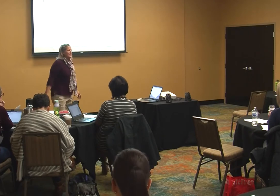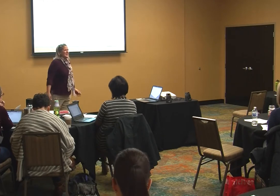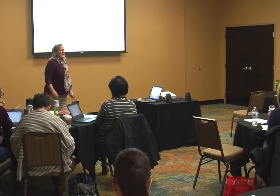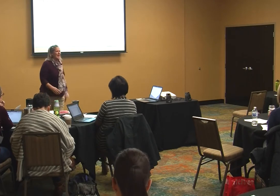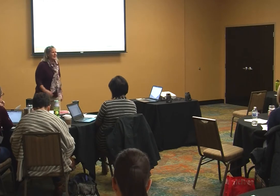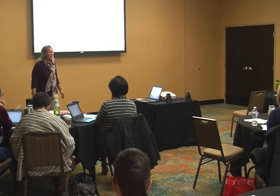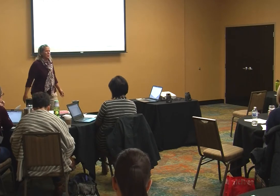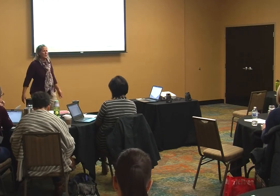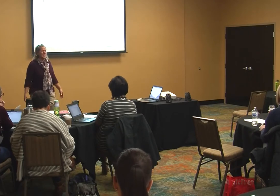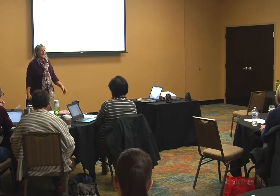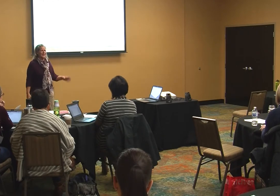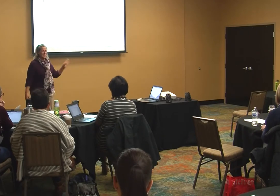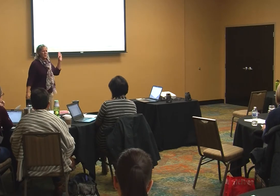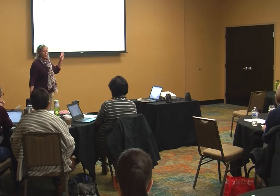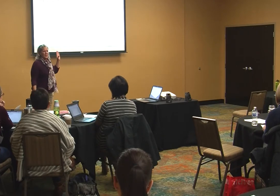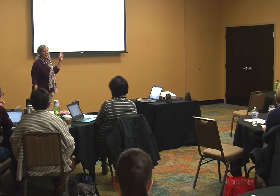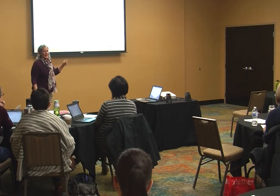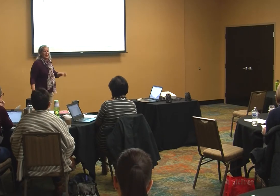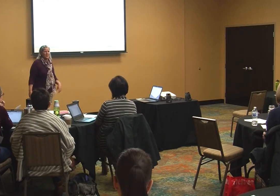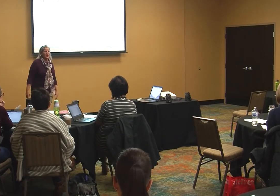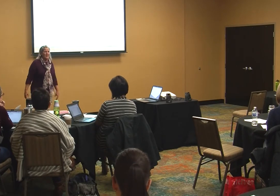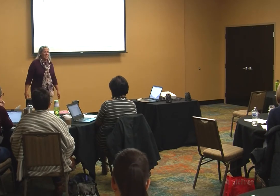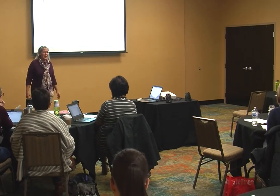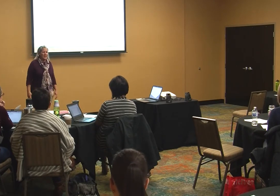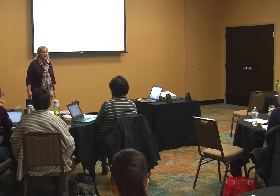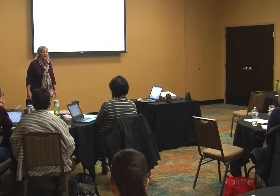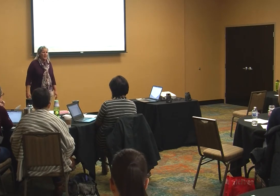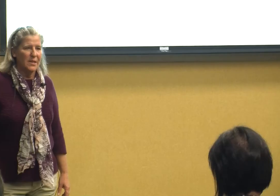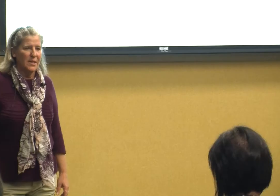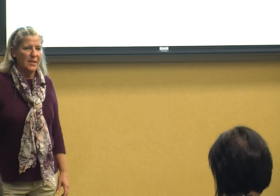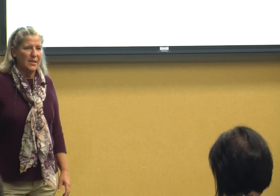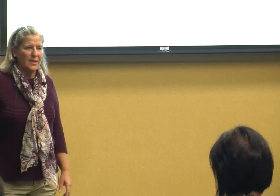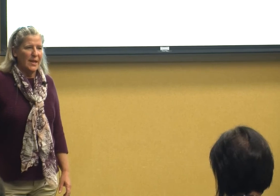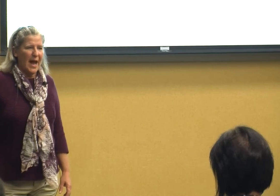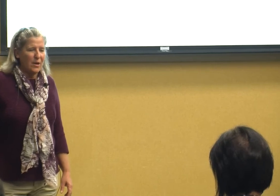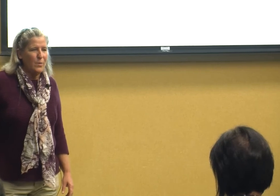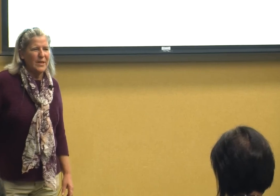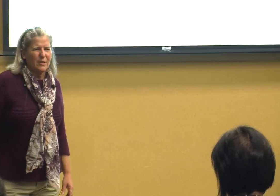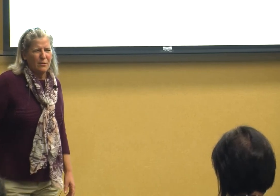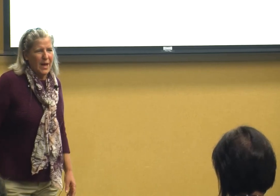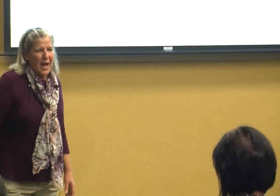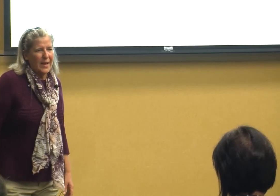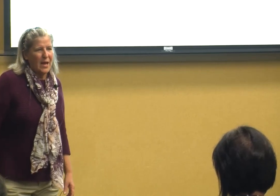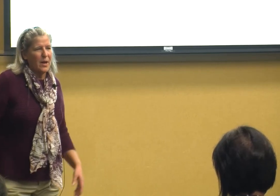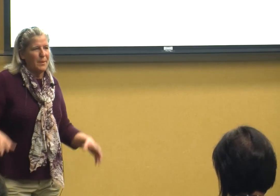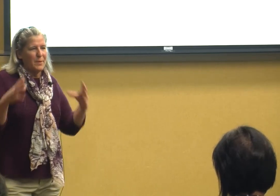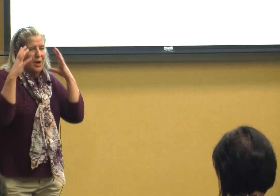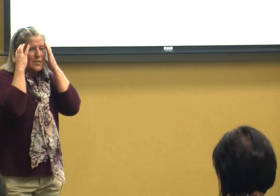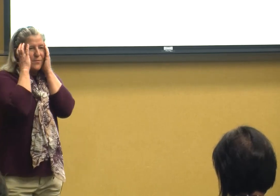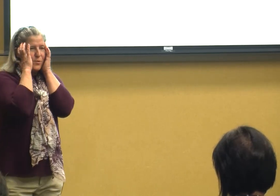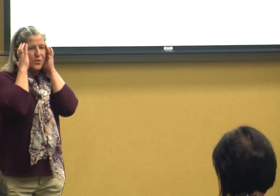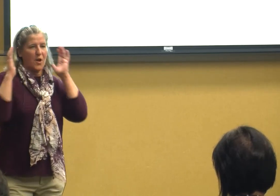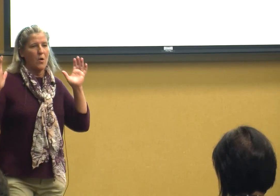done in order to to really get to these kids how do we do that how do I mean because if you start